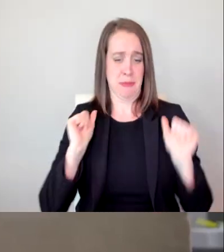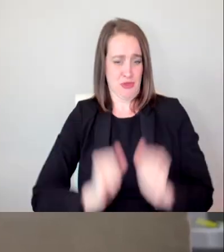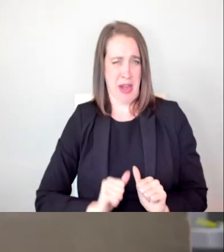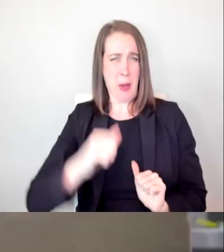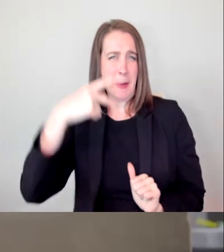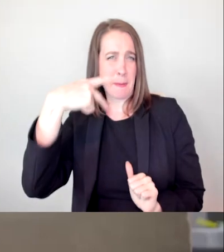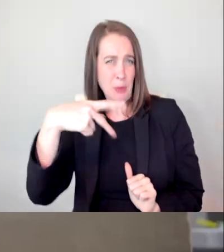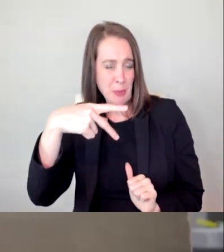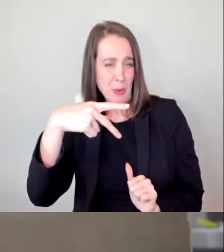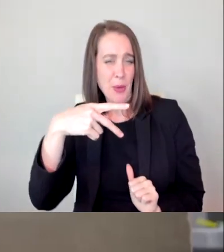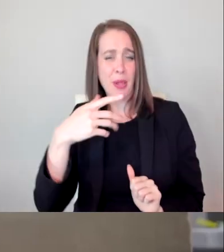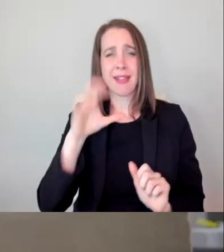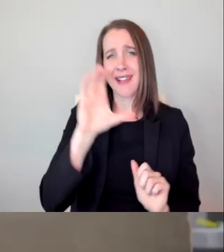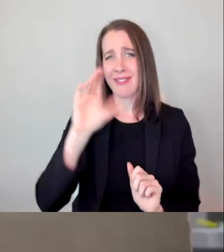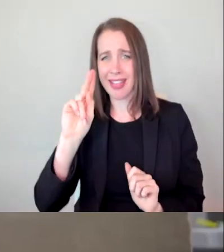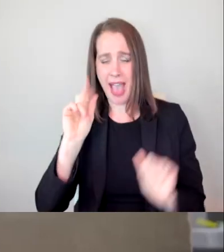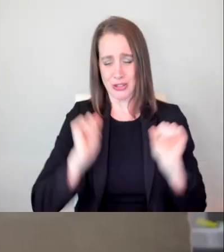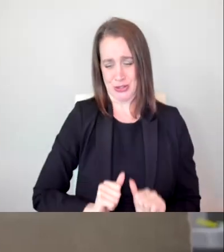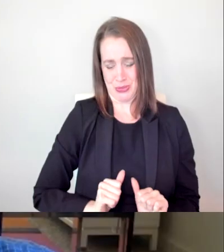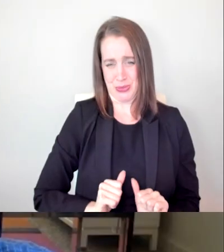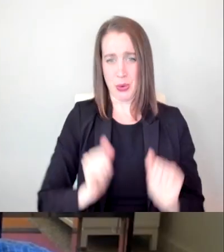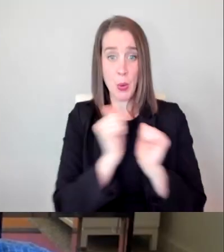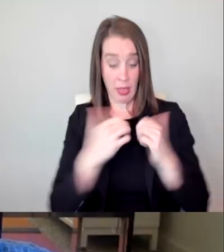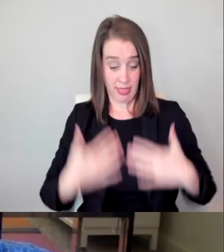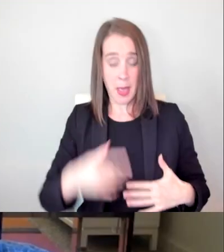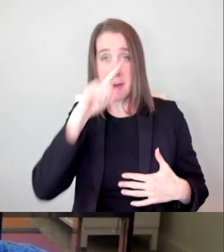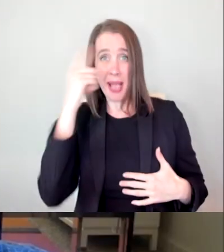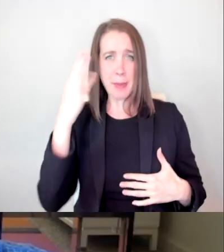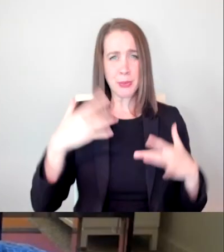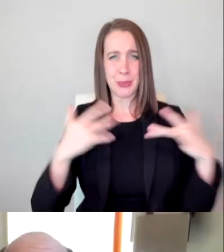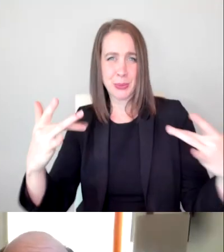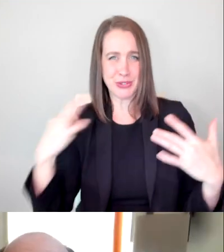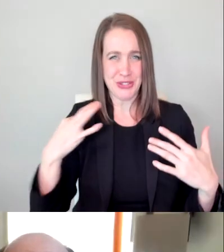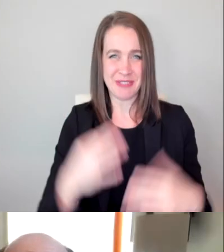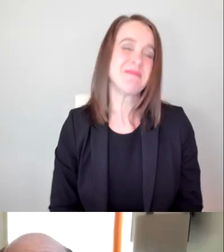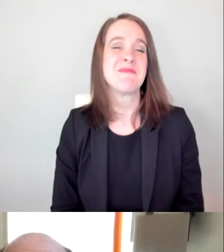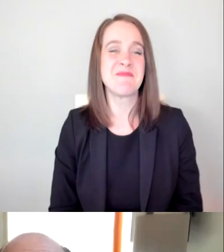suit, with a black and blue sparkly shirt. Next up we have talent manager, Eryn Brown.